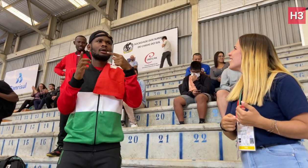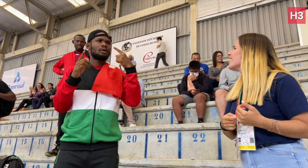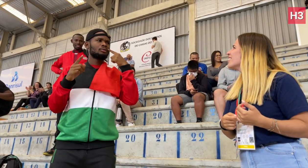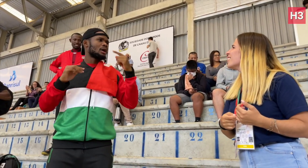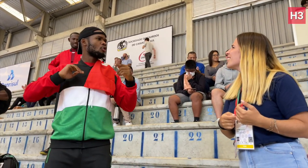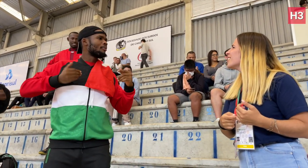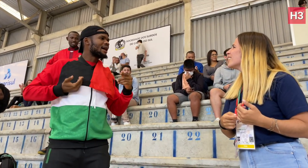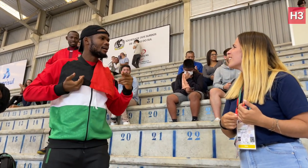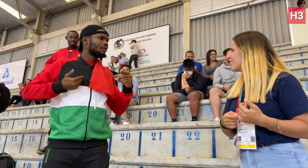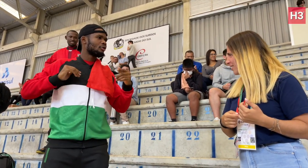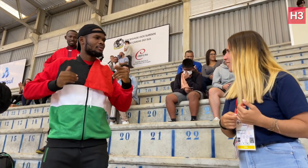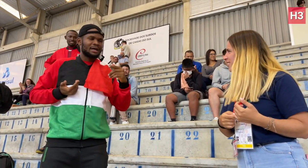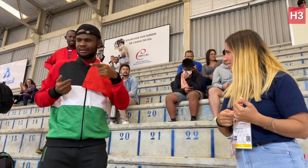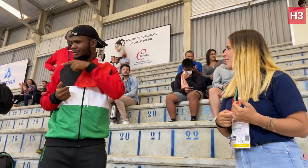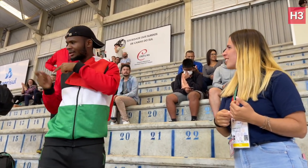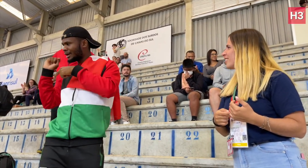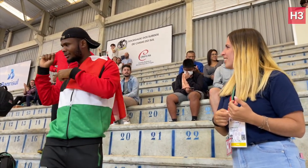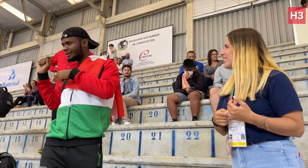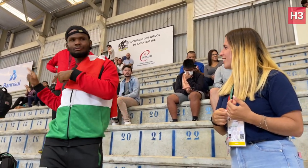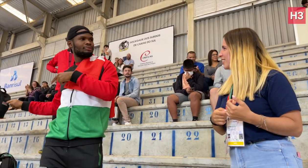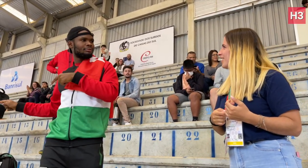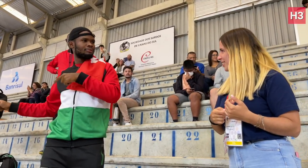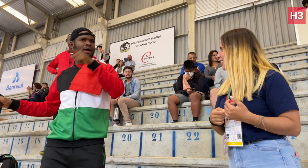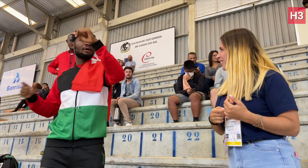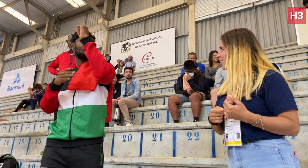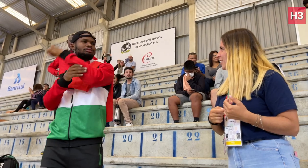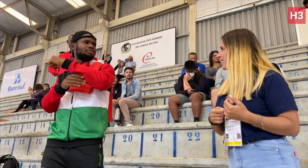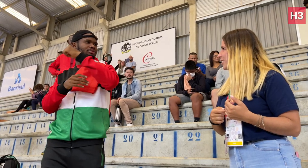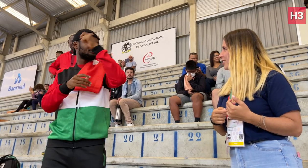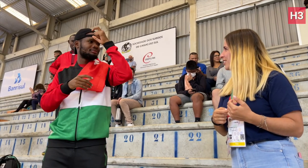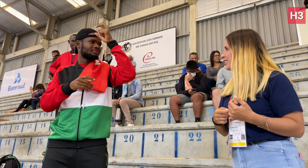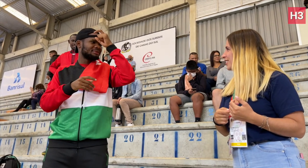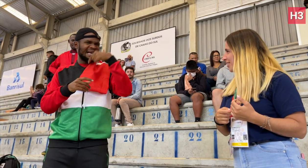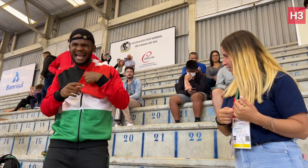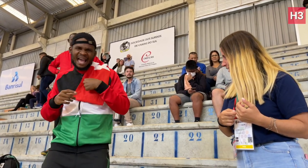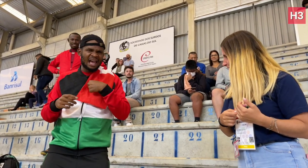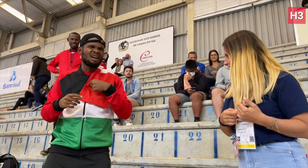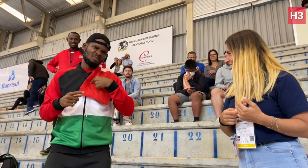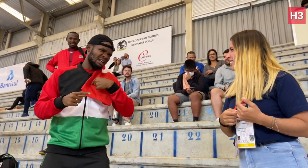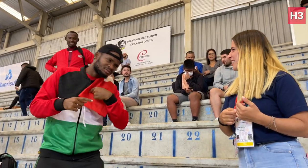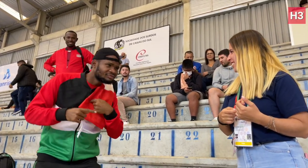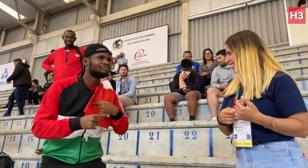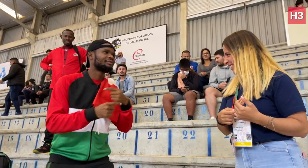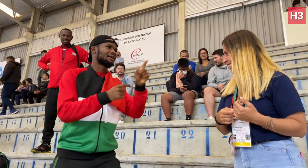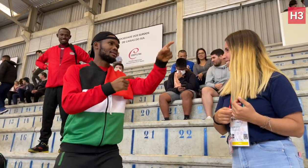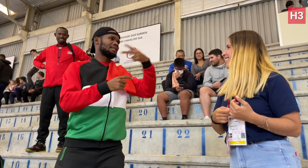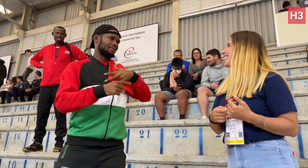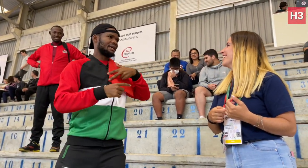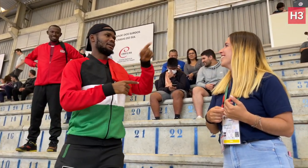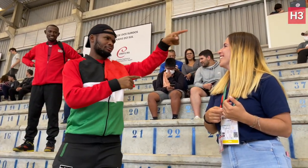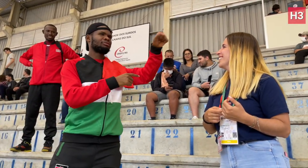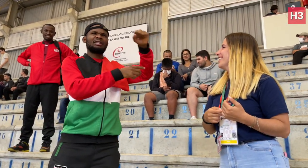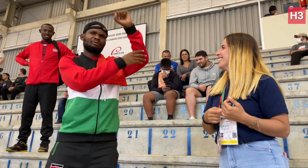they’re playing against Turkey team who defeated Kenyan team. So we’re hoping that Denmark will